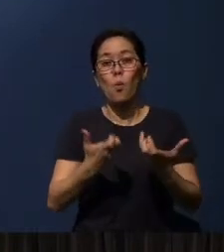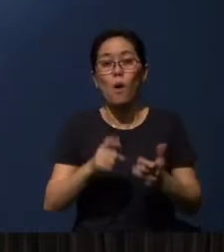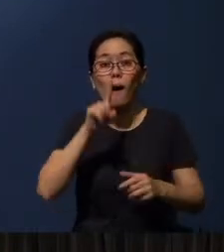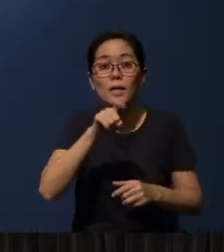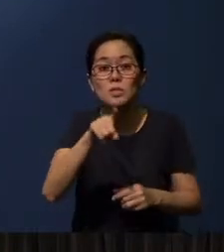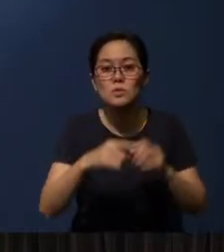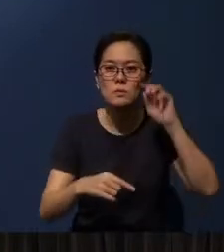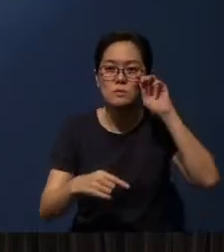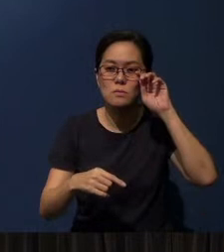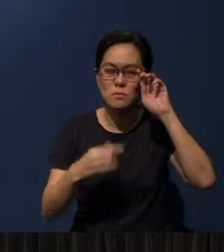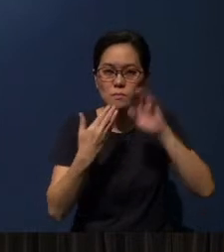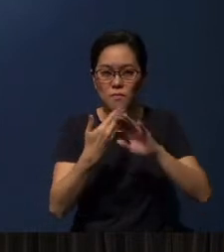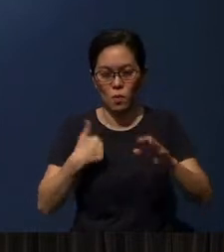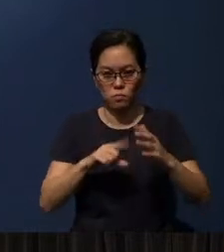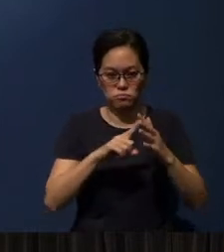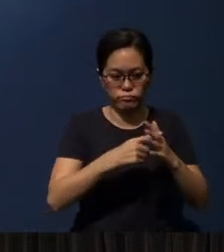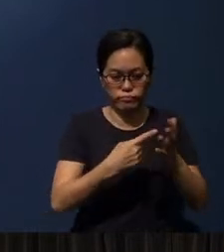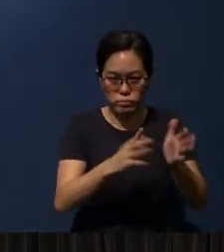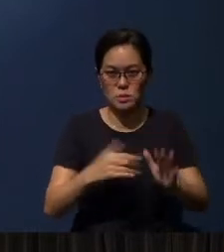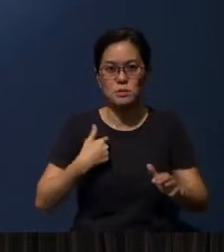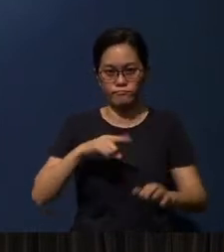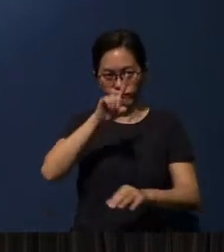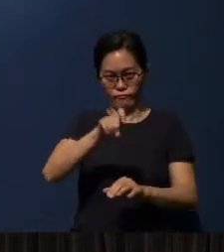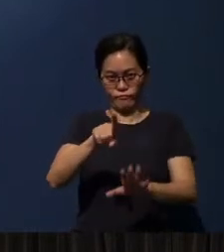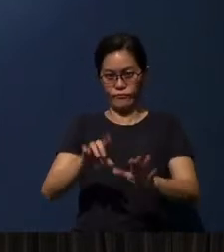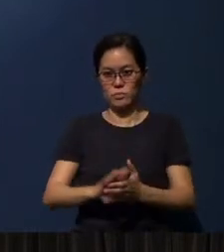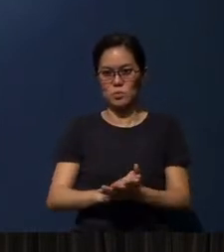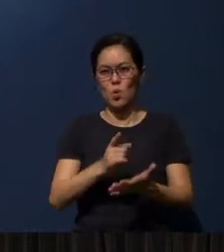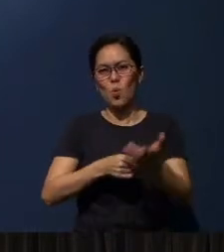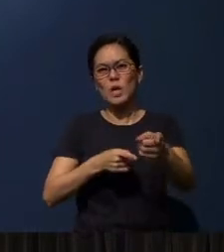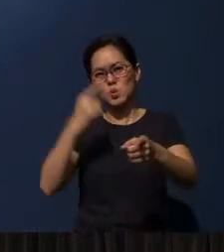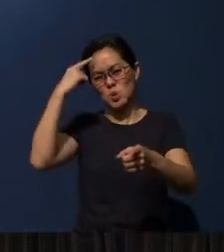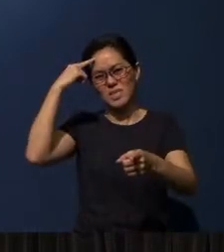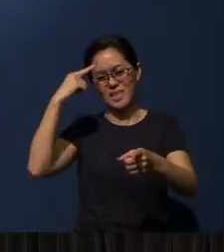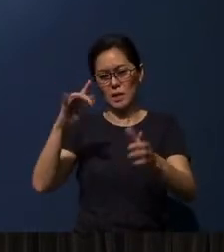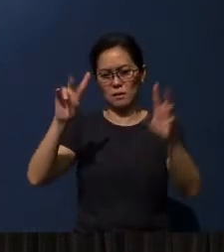before we enter into that - a question. What do you think is biblical faith?